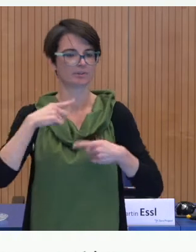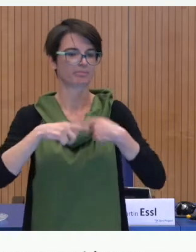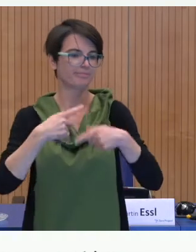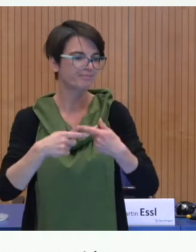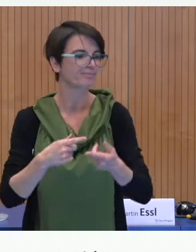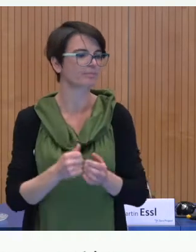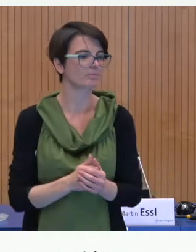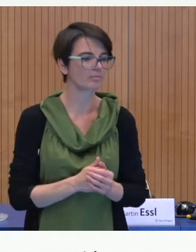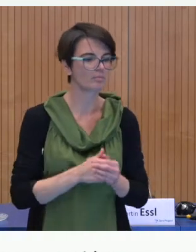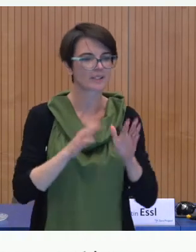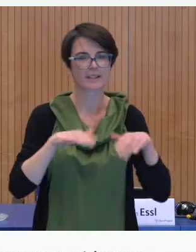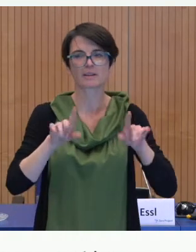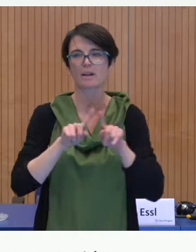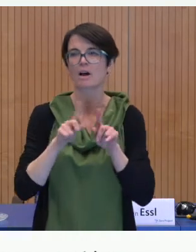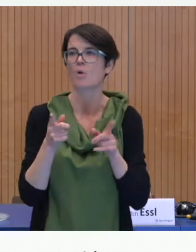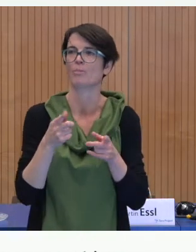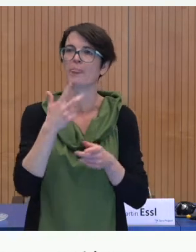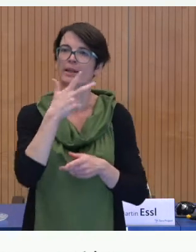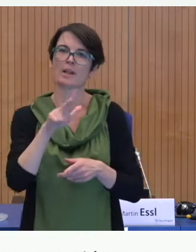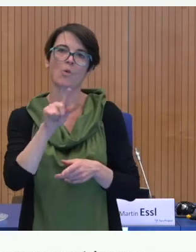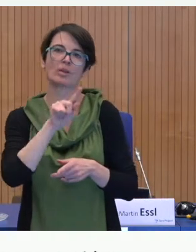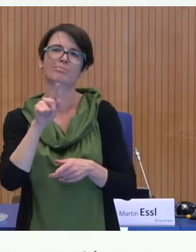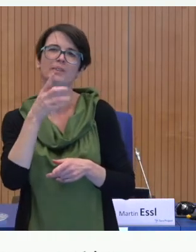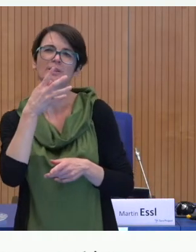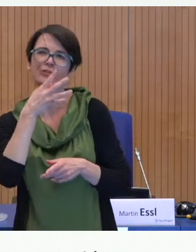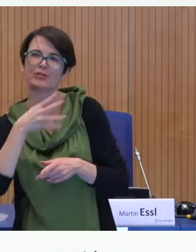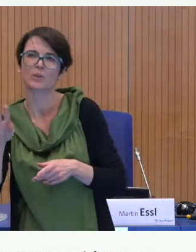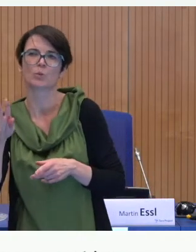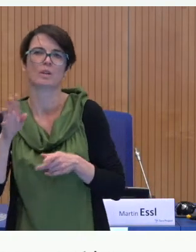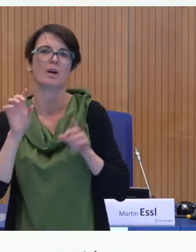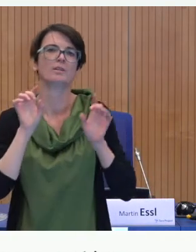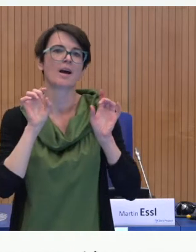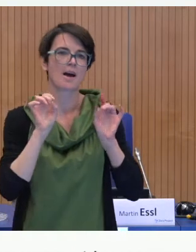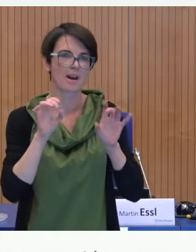sign and the knowledge to deal with their deaf family members. And we also have